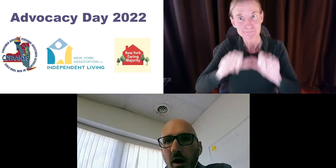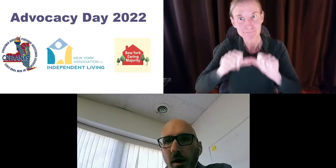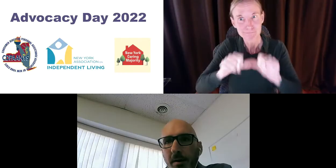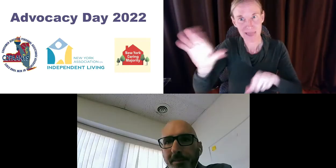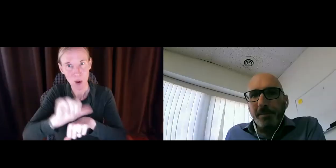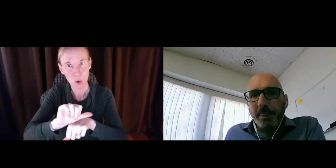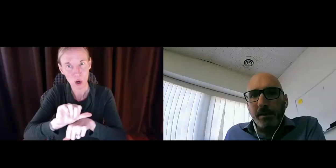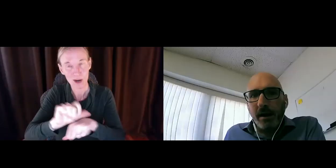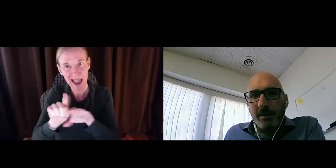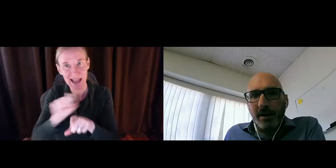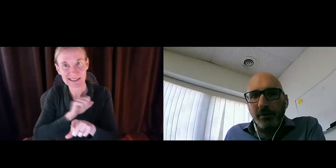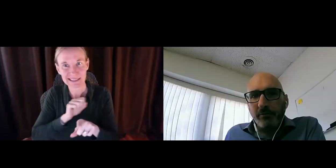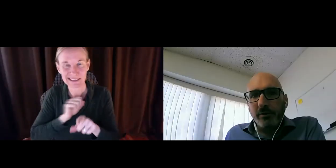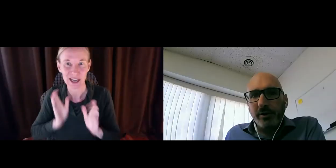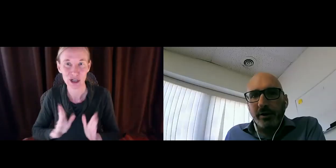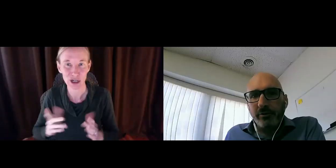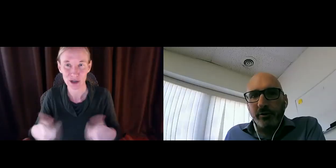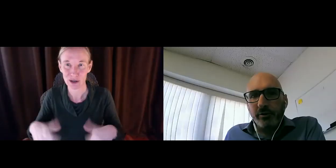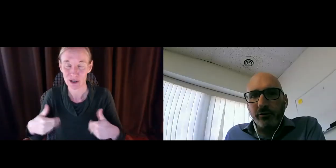that disability task force chair at the time. And has